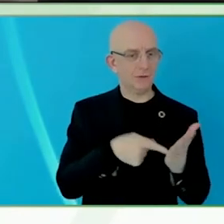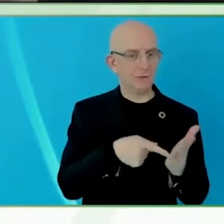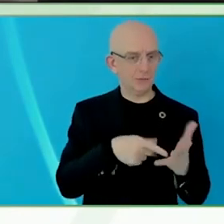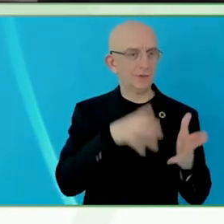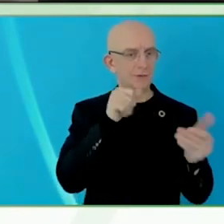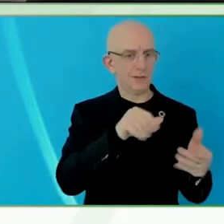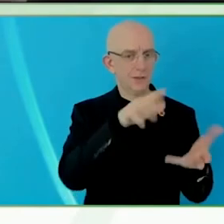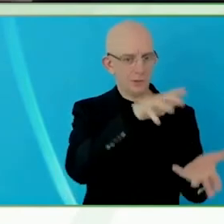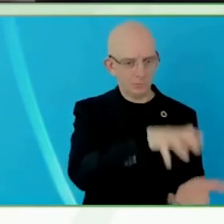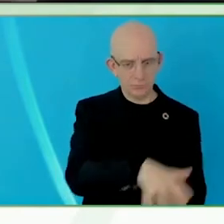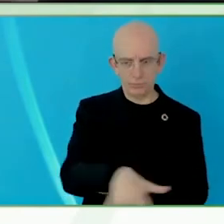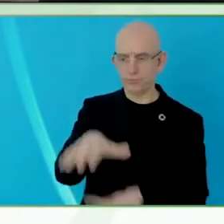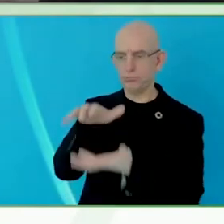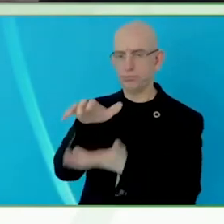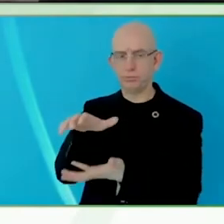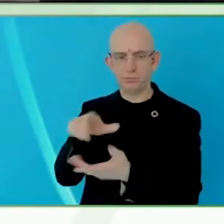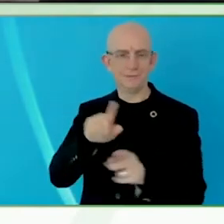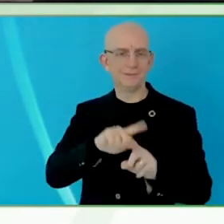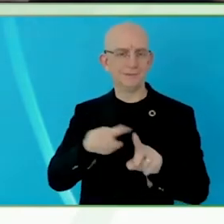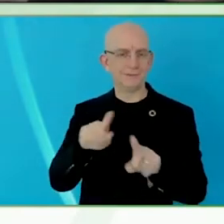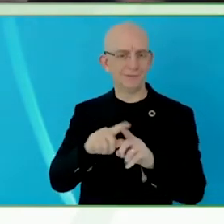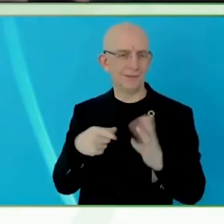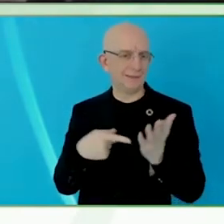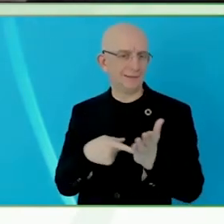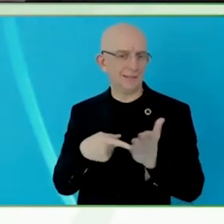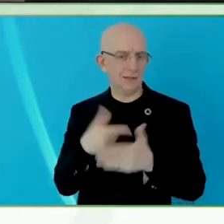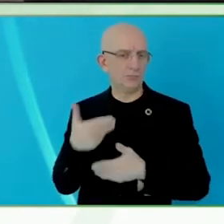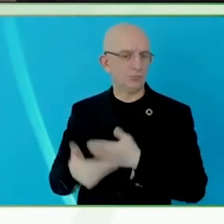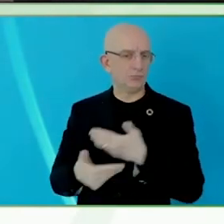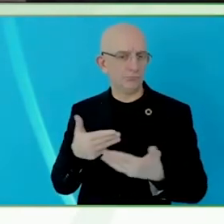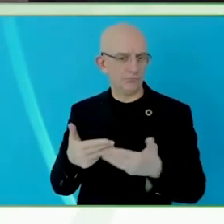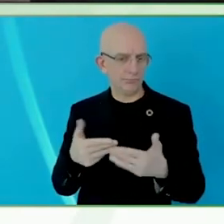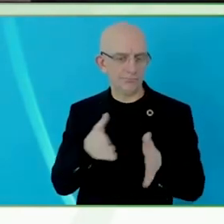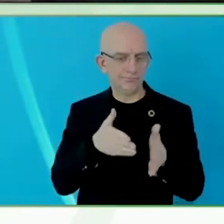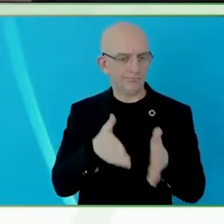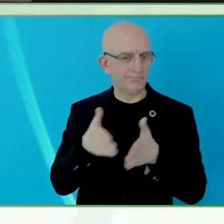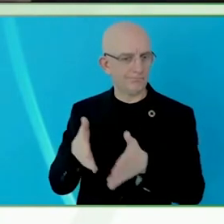haptics, to be able to transfer that to the mainstream research.